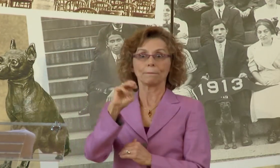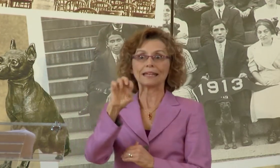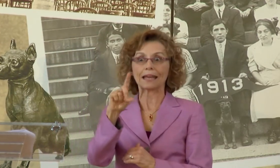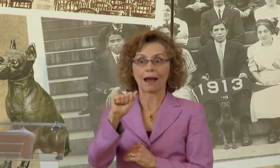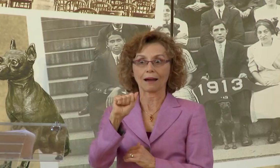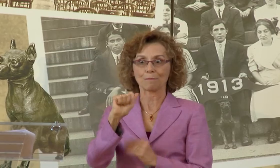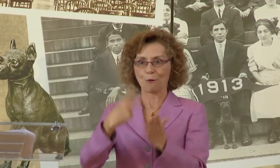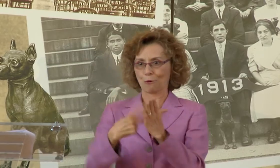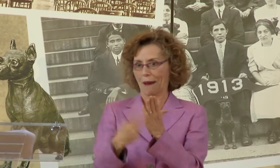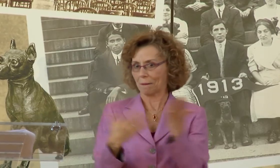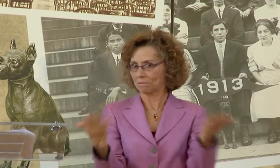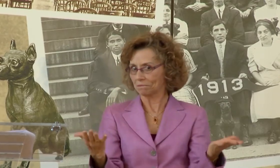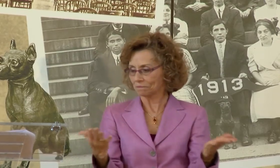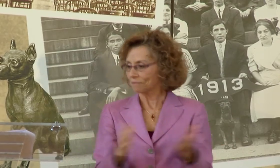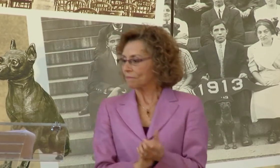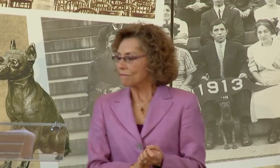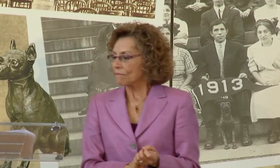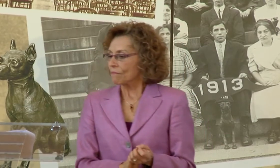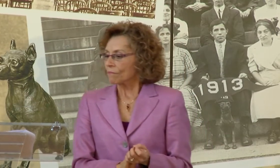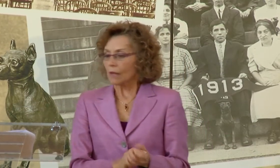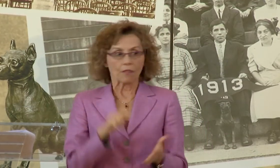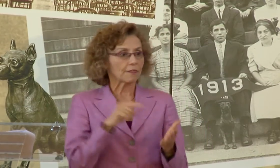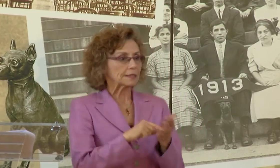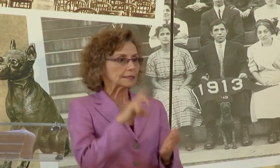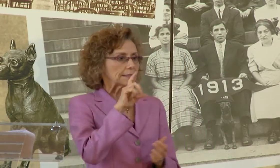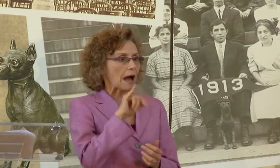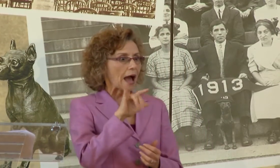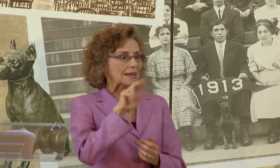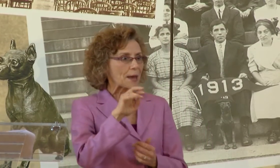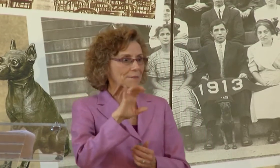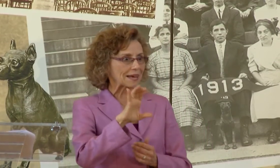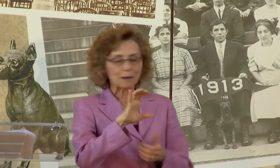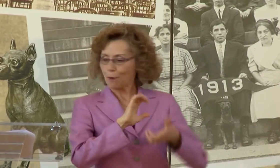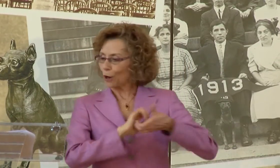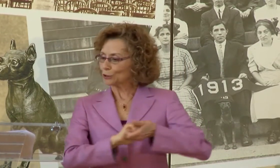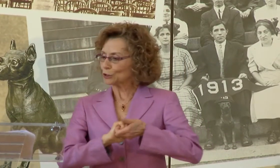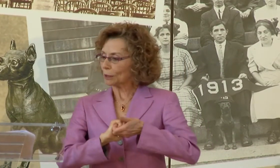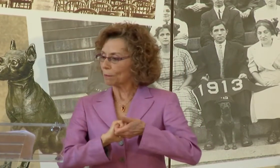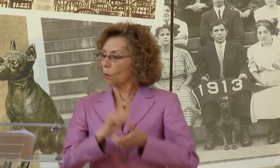JUST TO GIVE YOU ONE EXAMPLE, A DIGITAL MEDIA PROGRAM MIGHT BE ON THE BOOKS AT SOME POINT IN TIME.